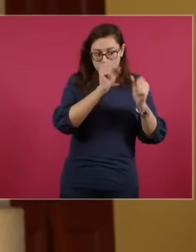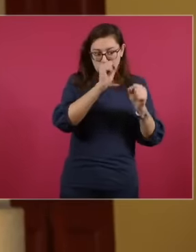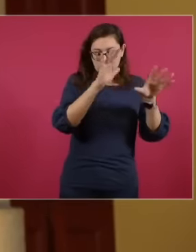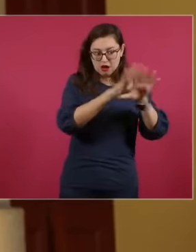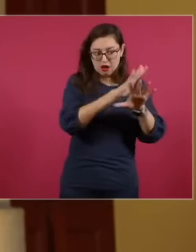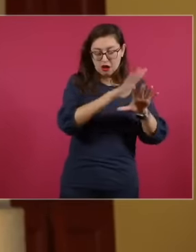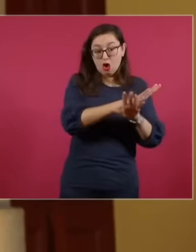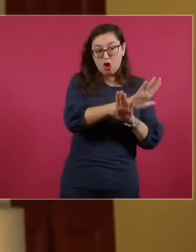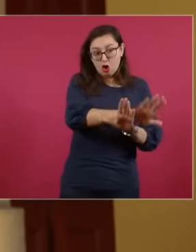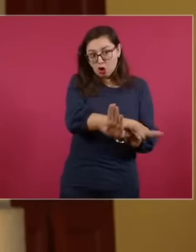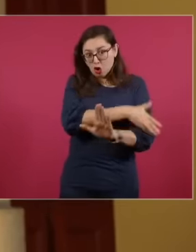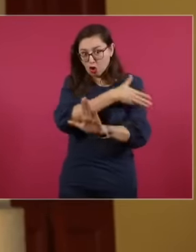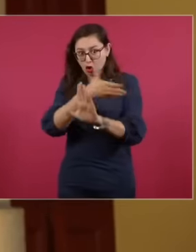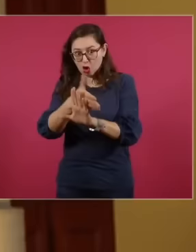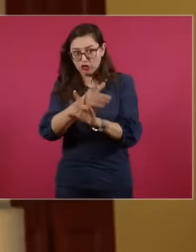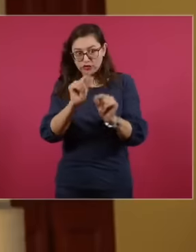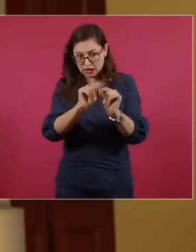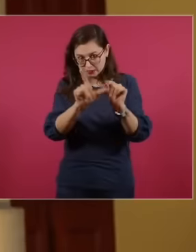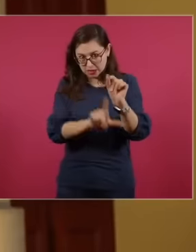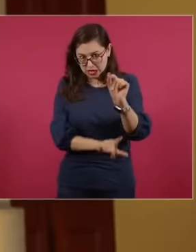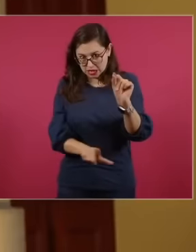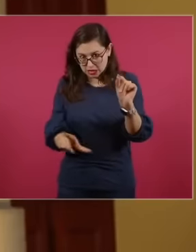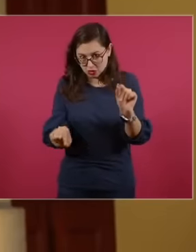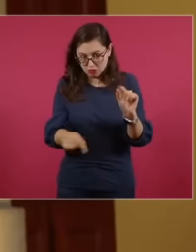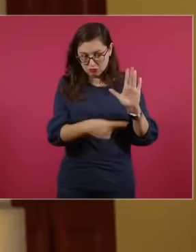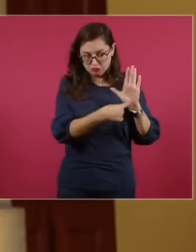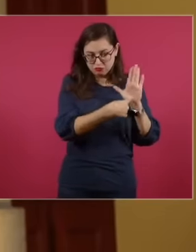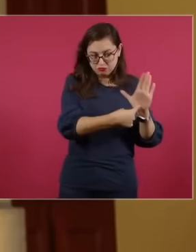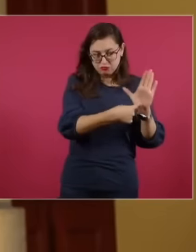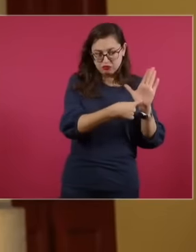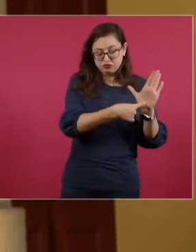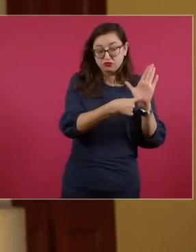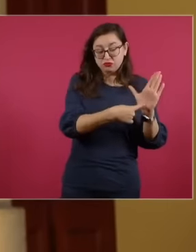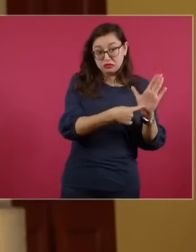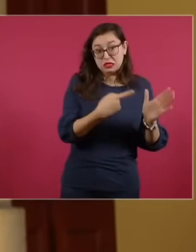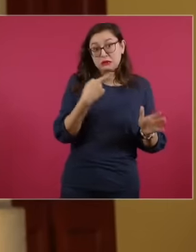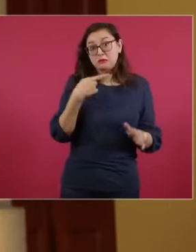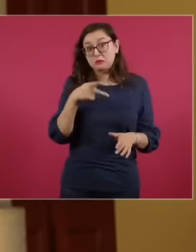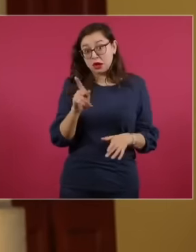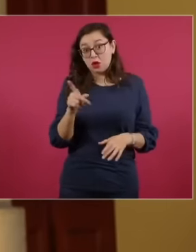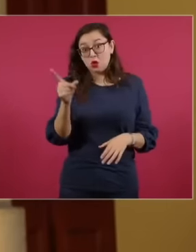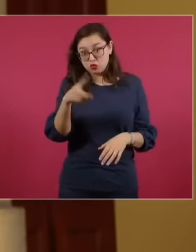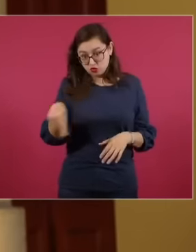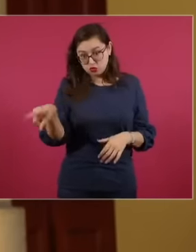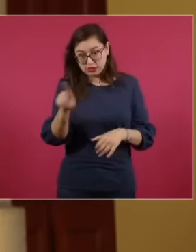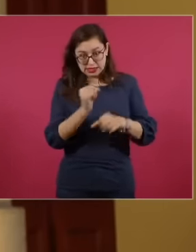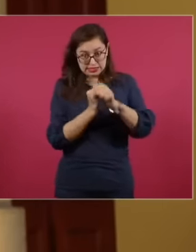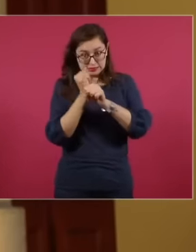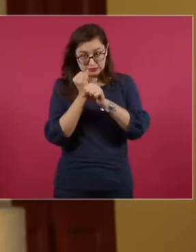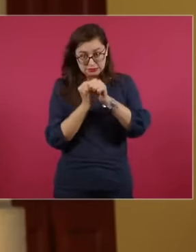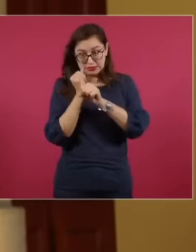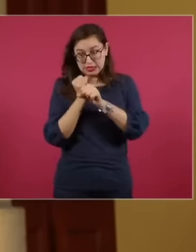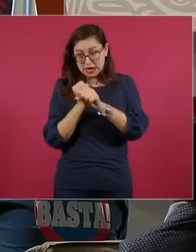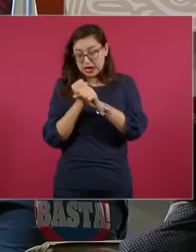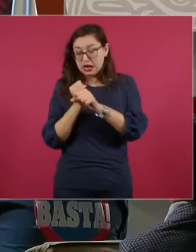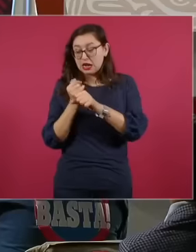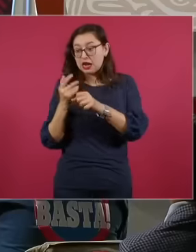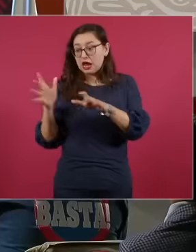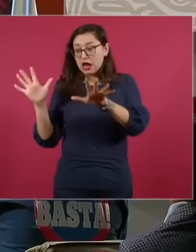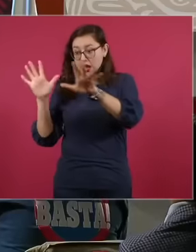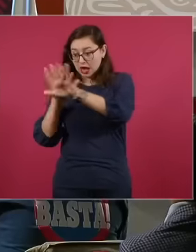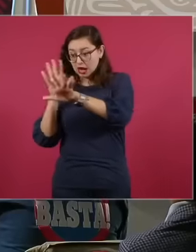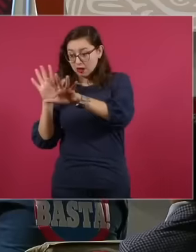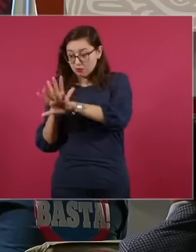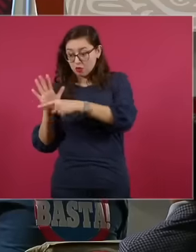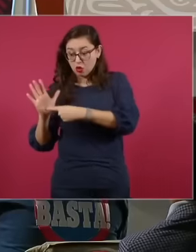the neoliberal period due to nostalgia not prevailing Who wants